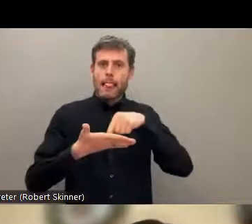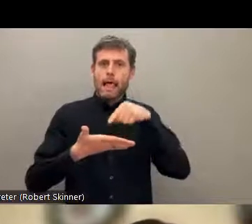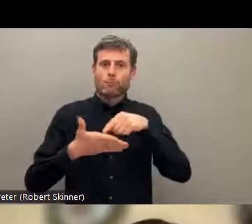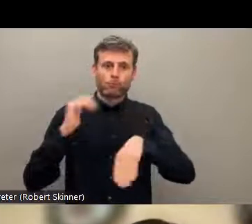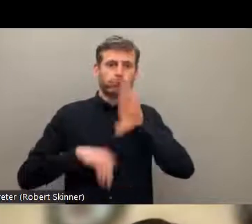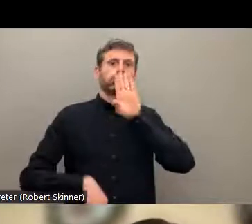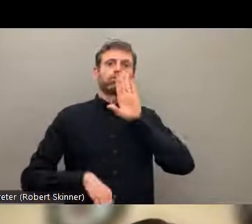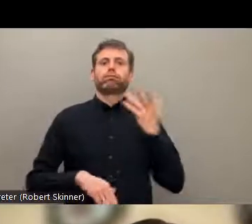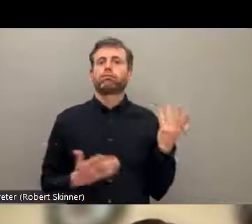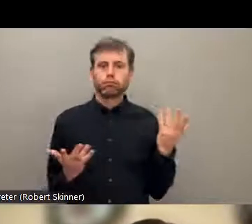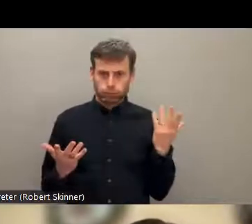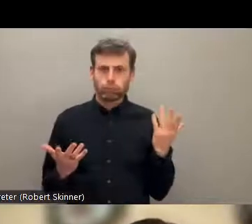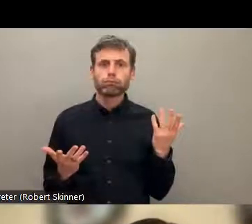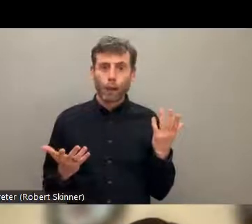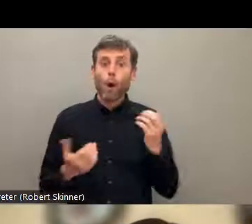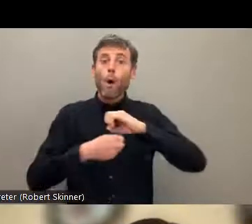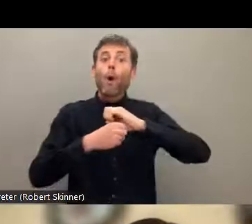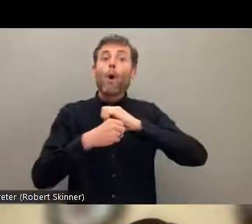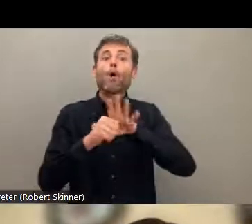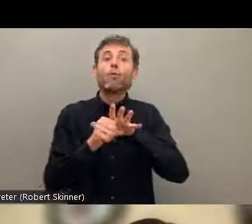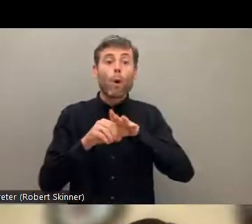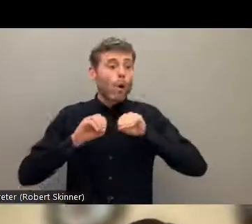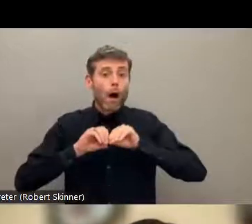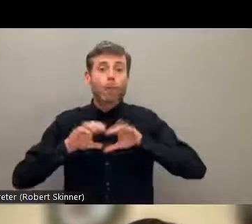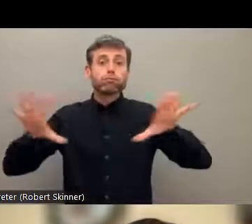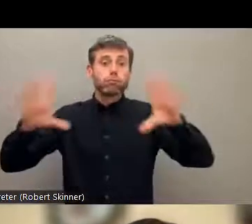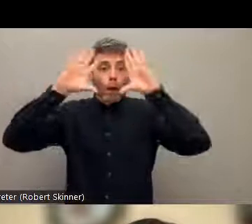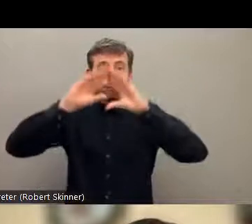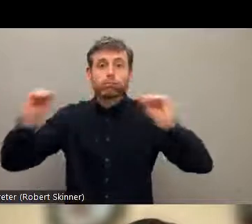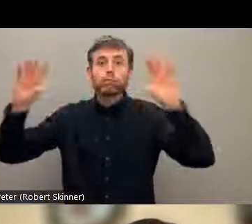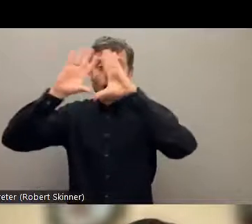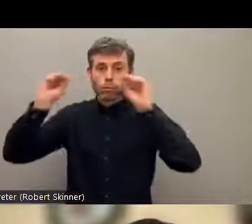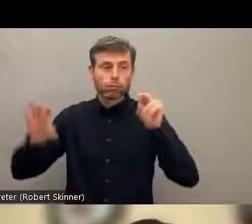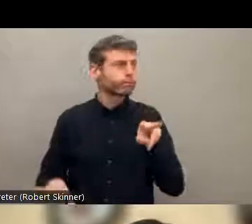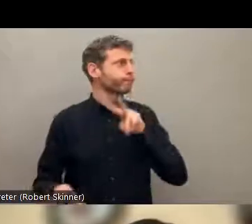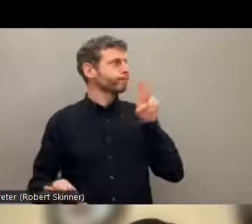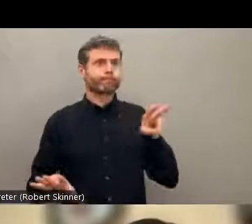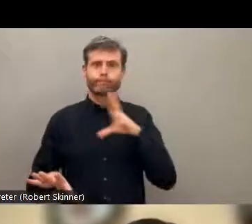We also saw that there is lack of access to